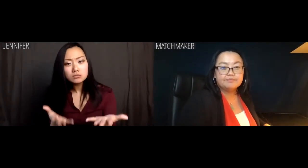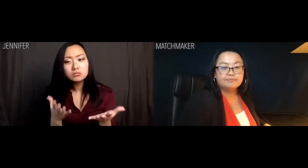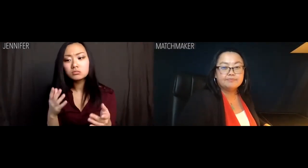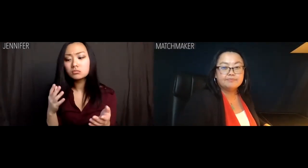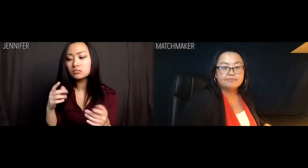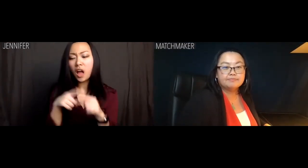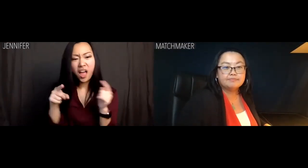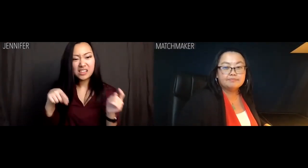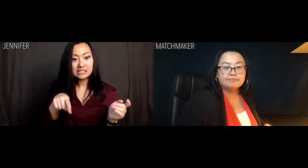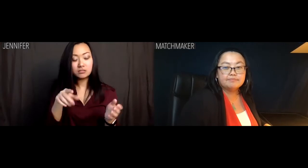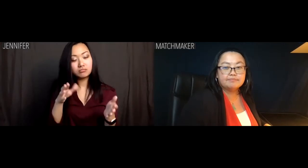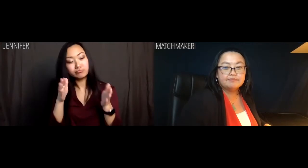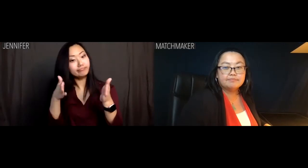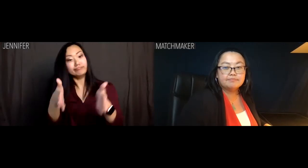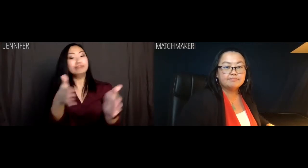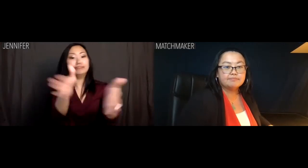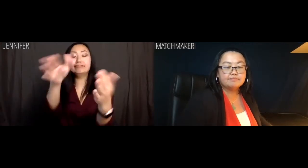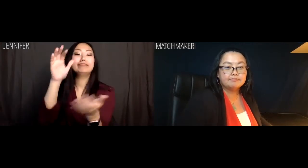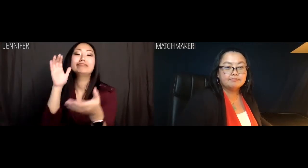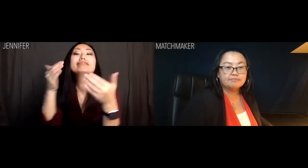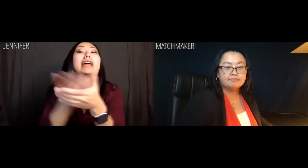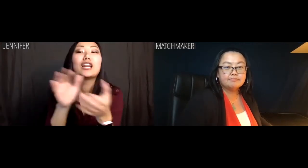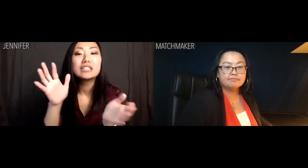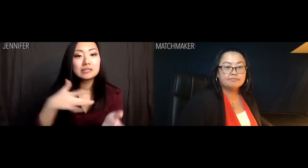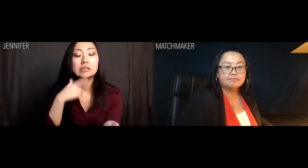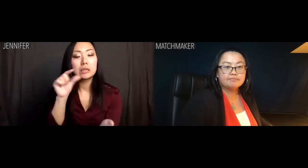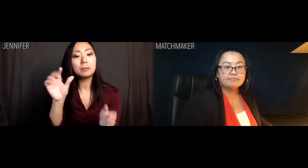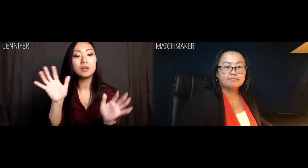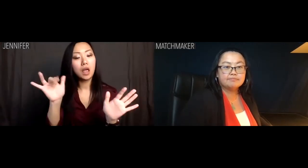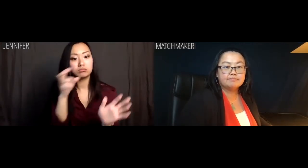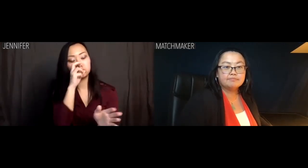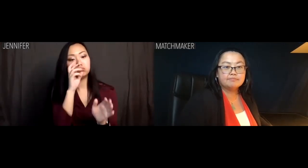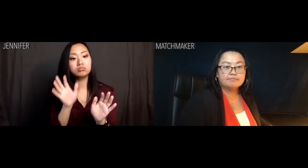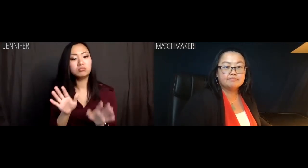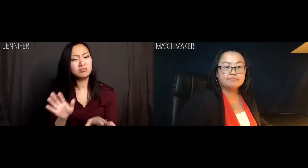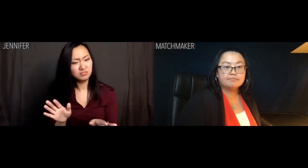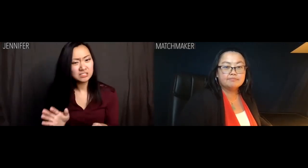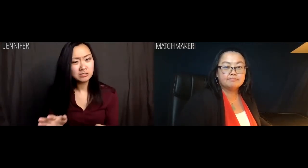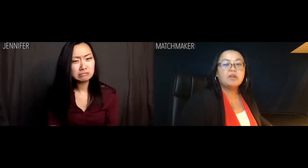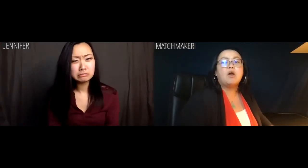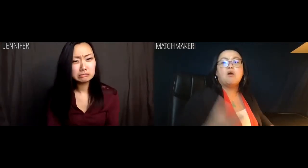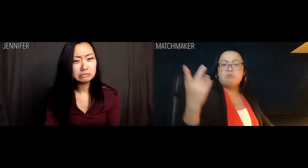But this road to marriage feels a little draconian, no?